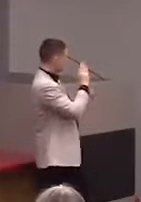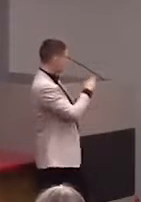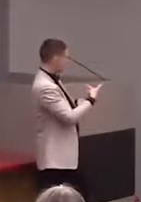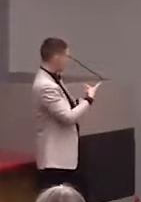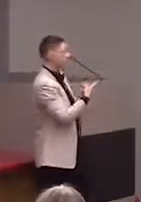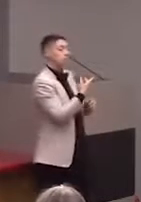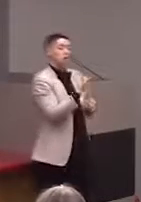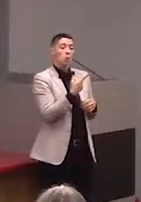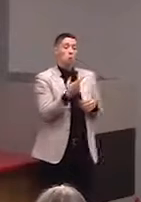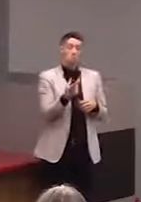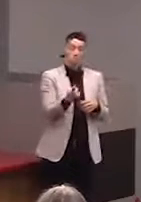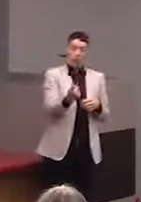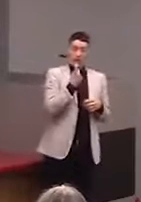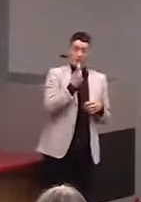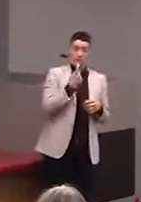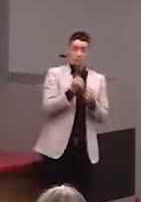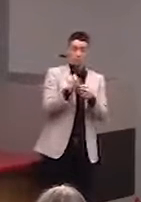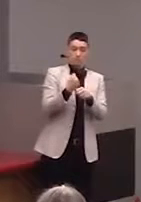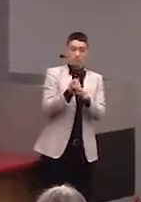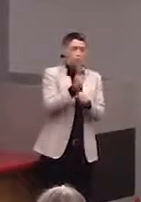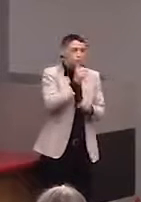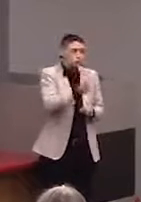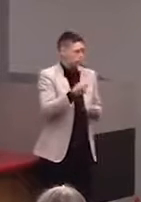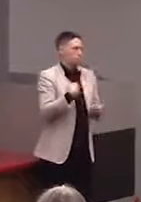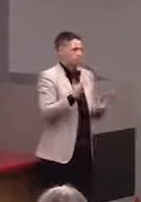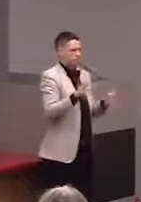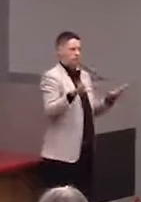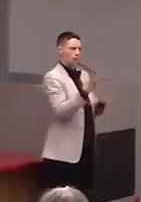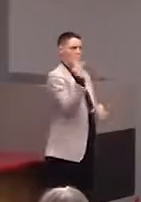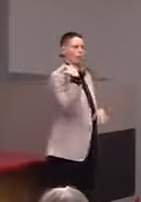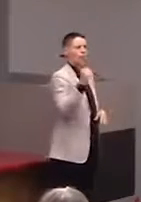So we definitely have done that. Anyone else?